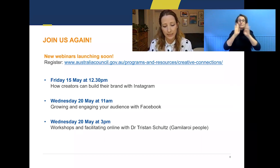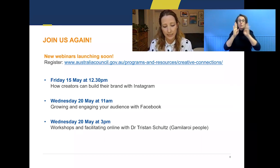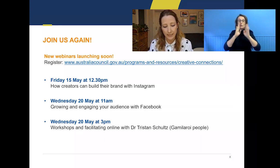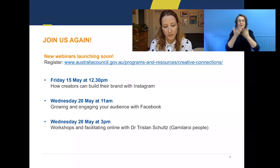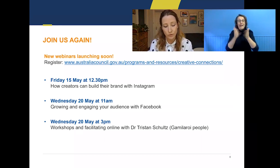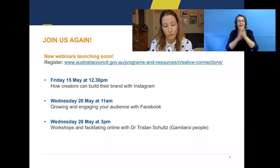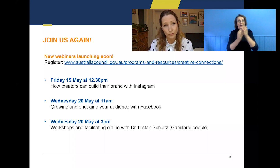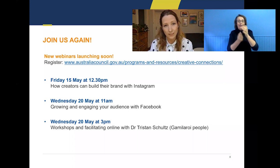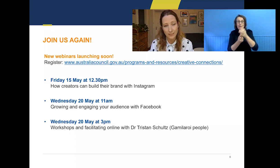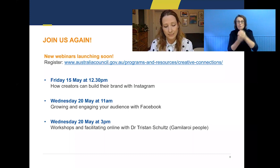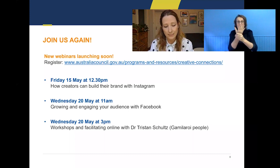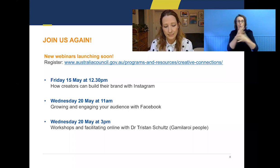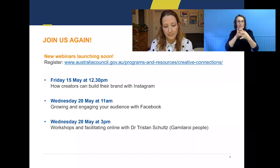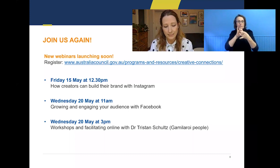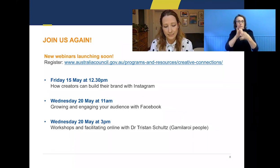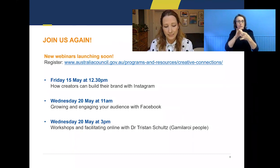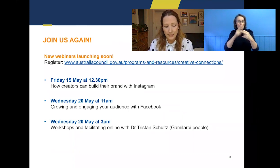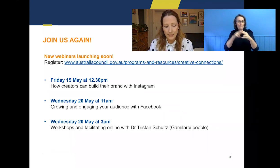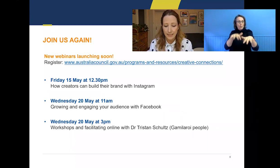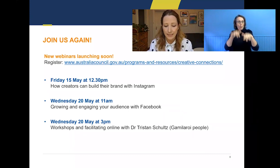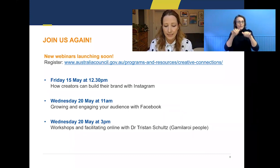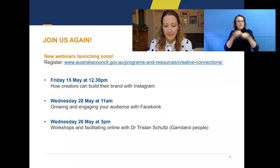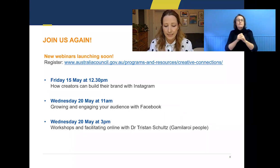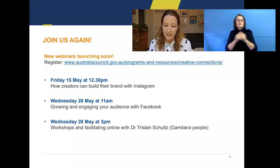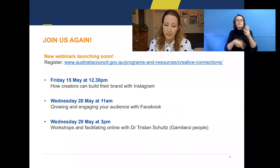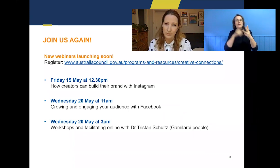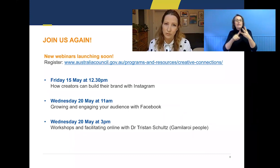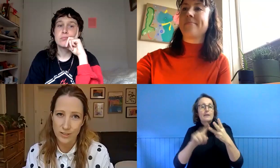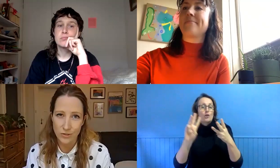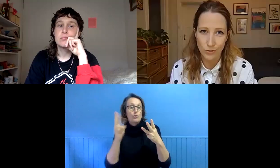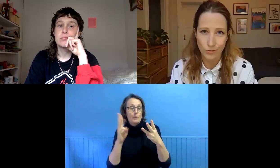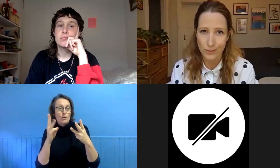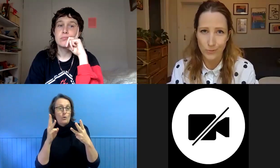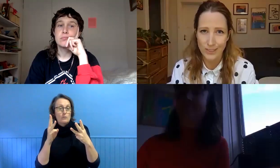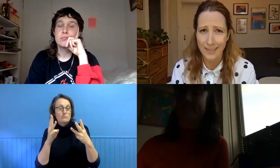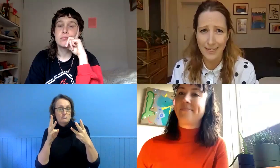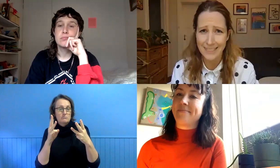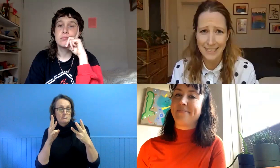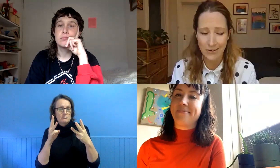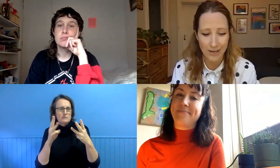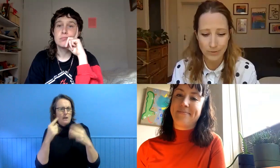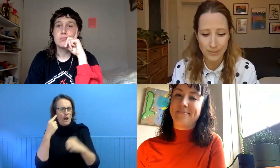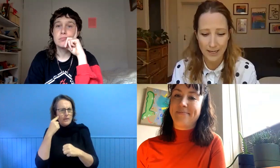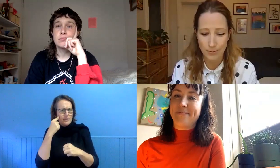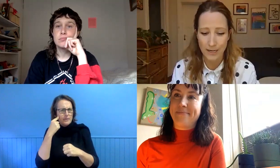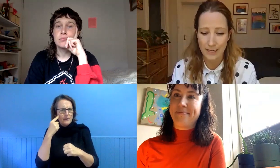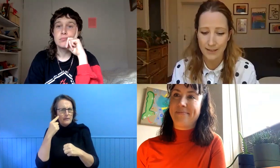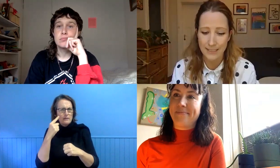engauging your audience and then again at 3pm with Dr Tristan Schultz which I think has like an incredible signup already.